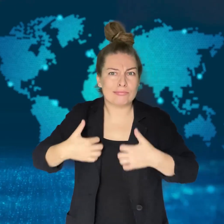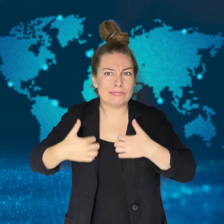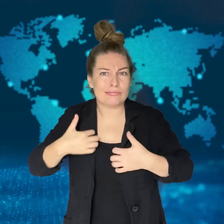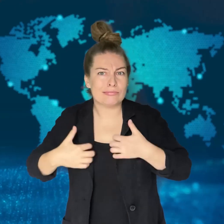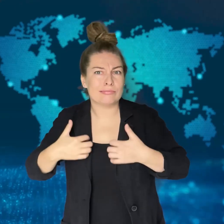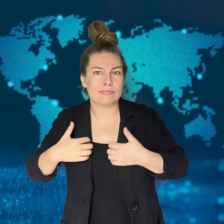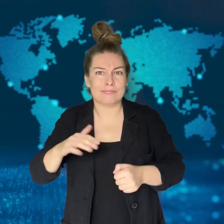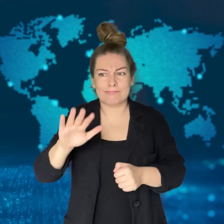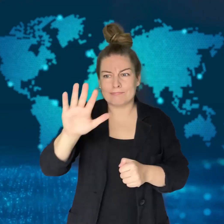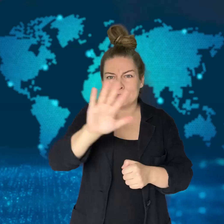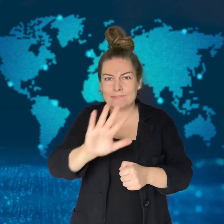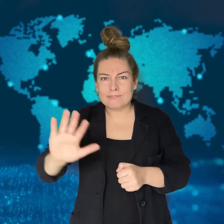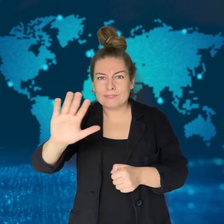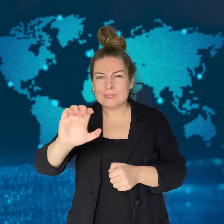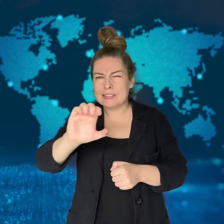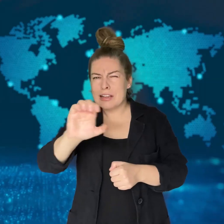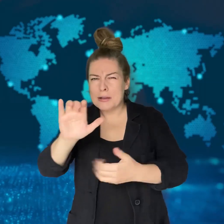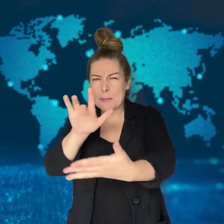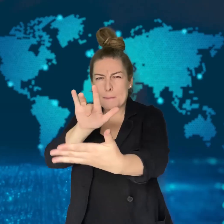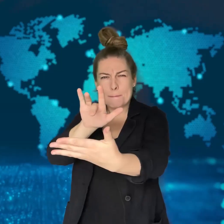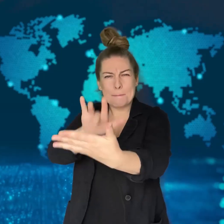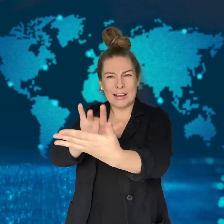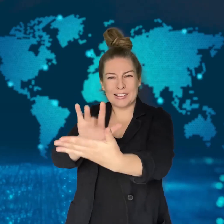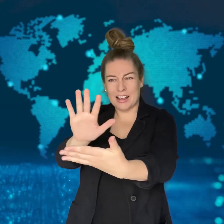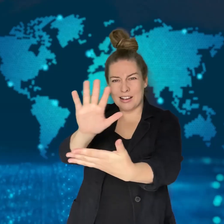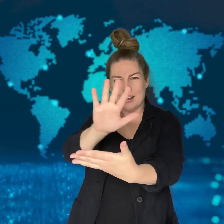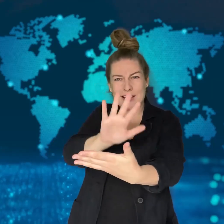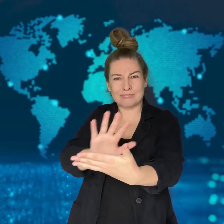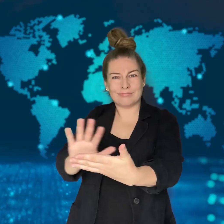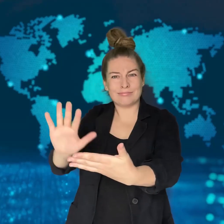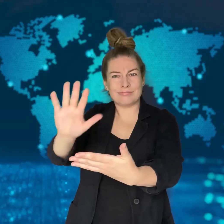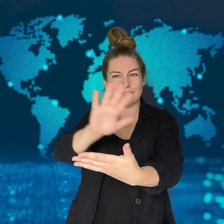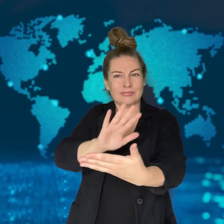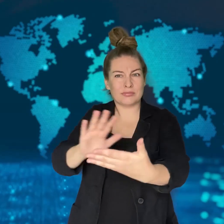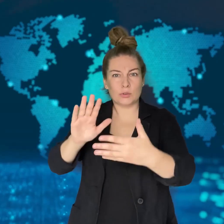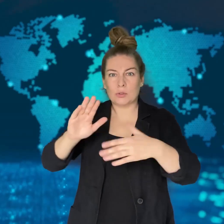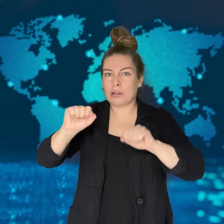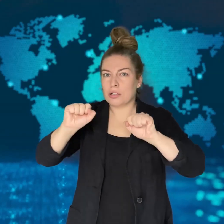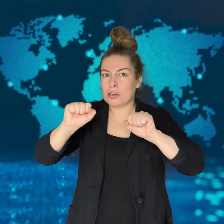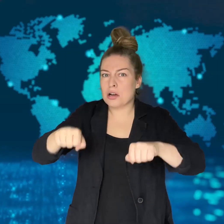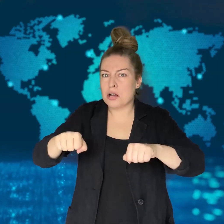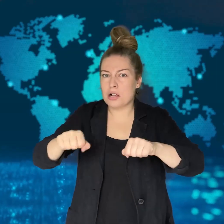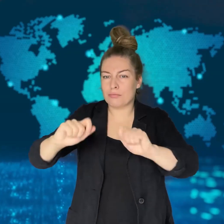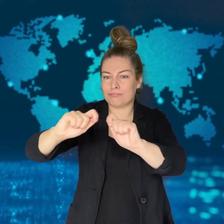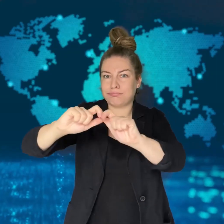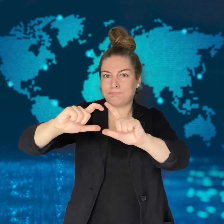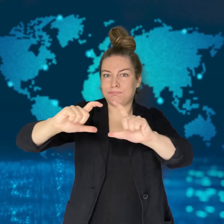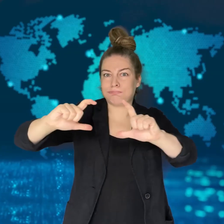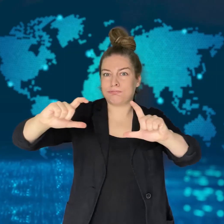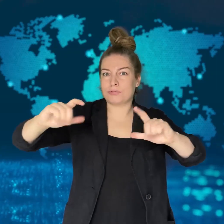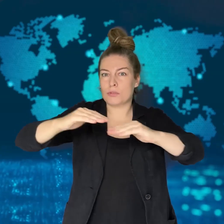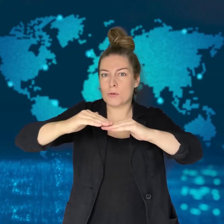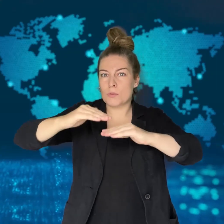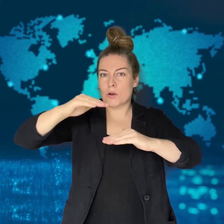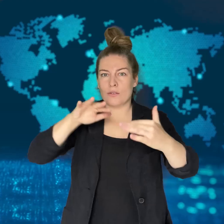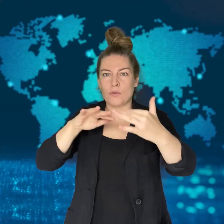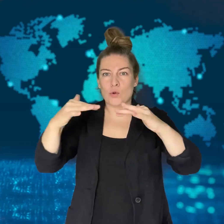and many fear a much larger war will break out in the Middle East.